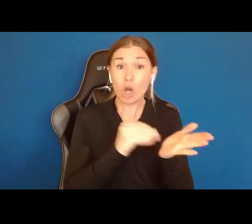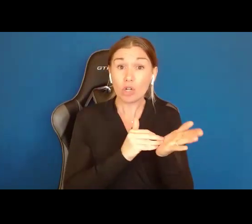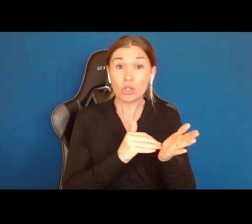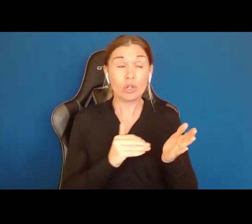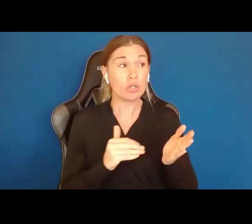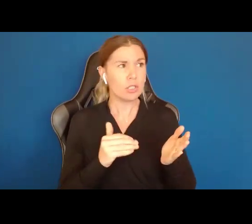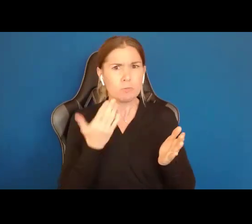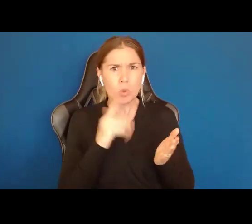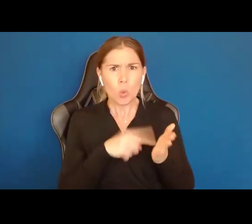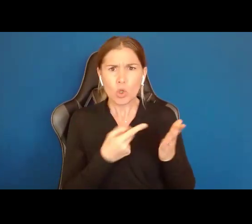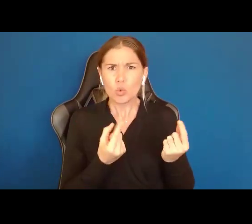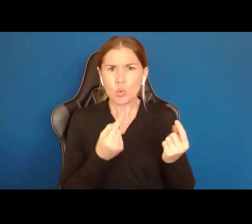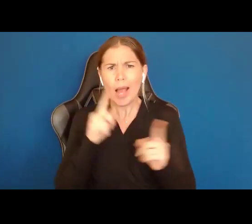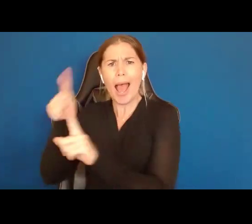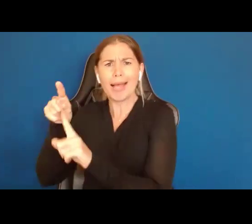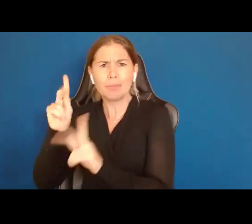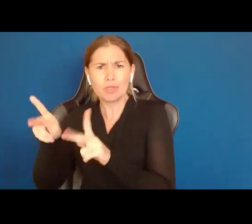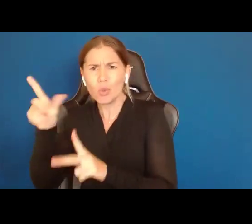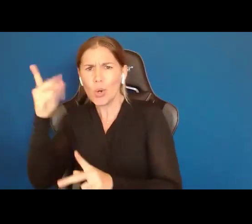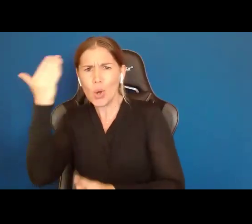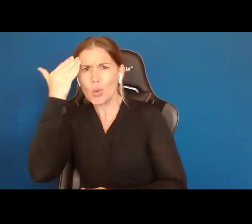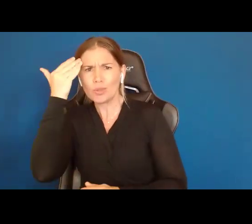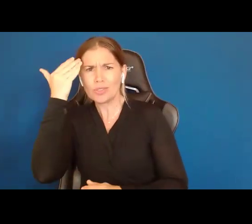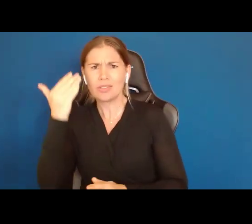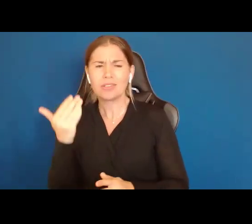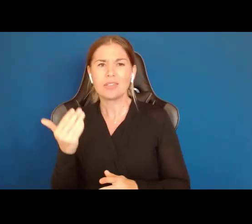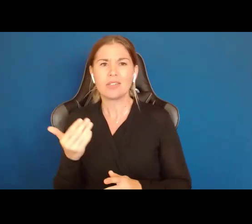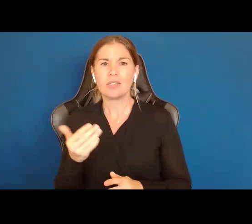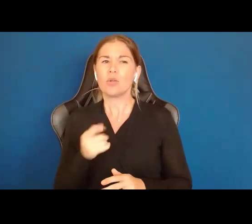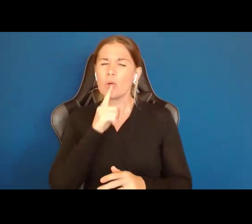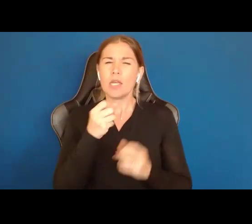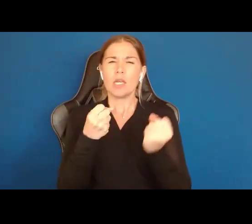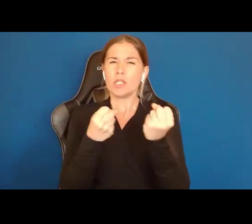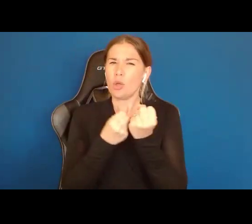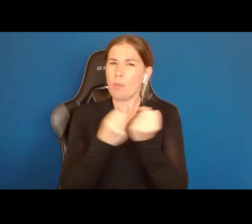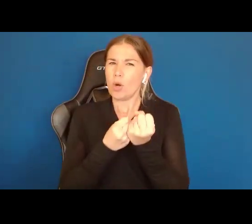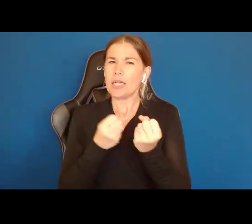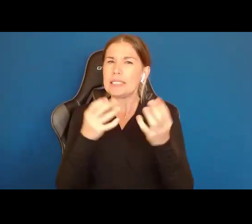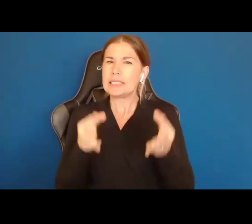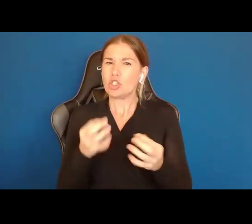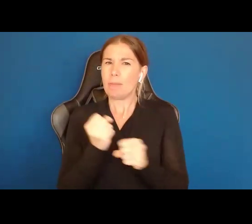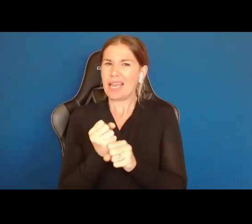So, what I am getting at is this. Supported Decision Making is nothing more and nothing less